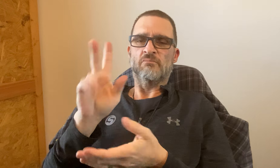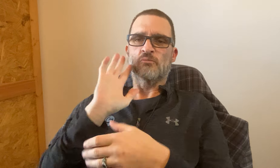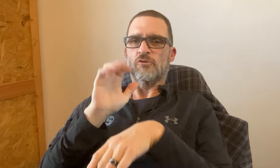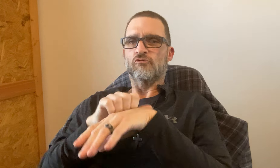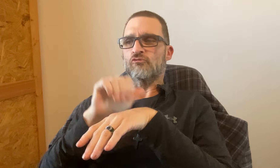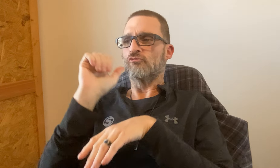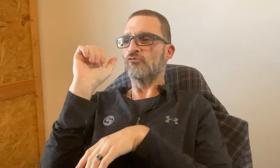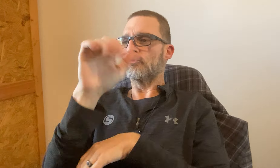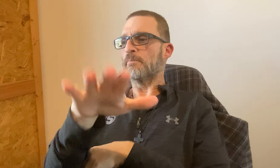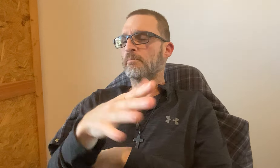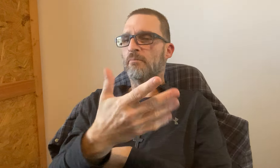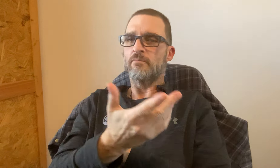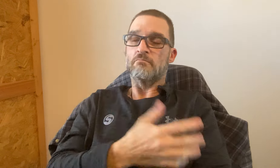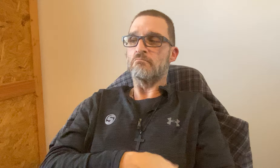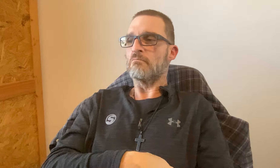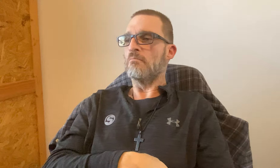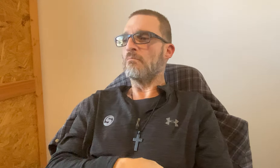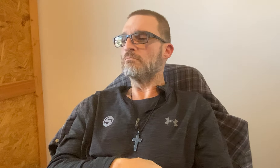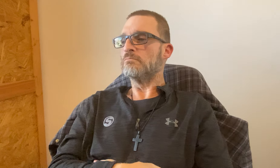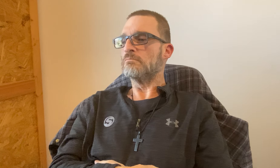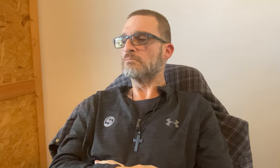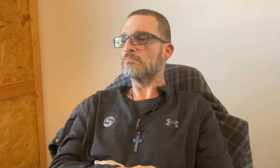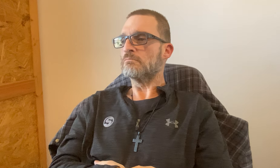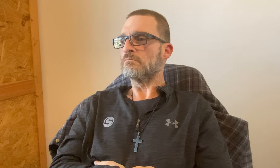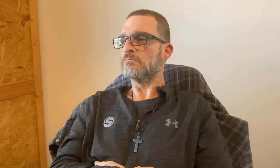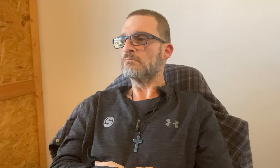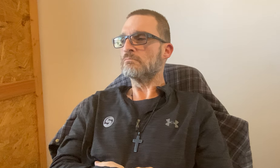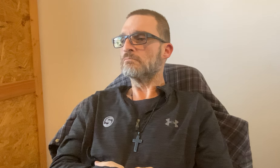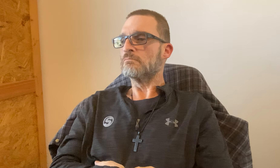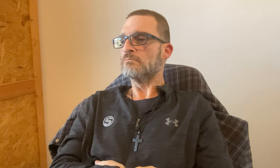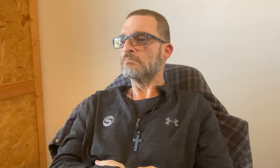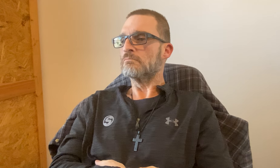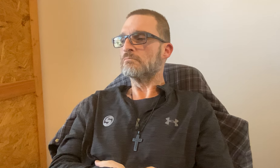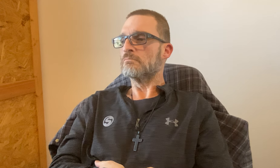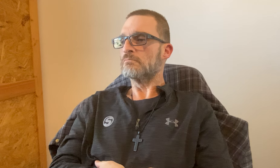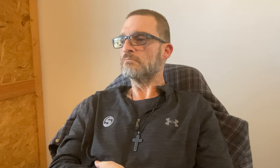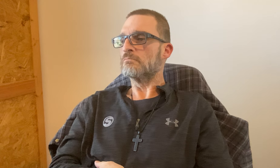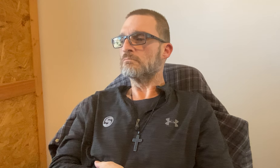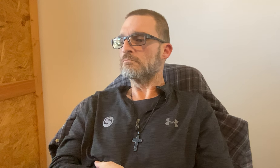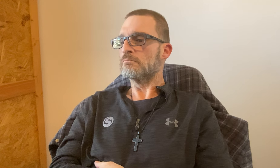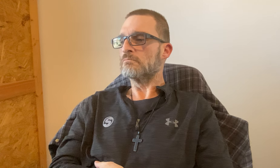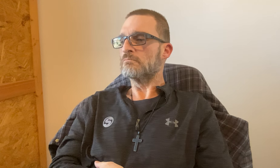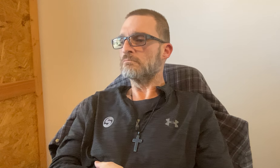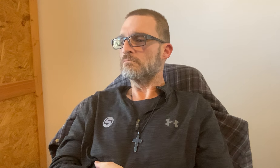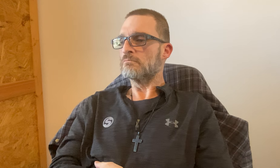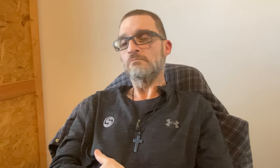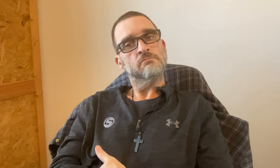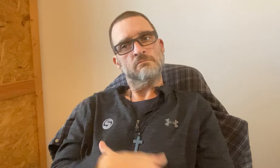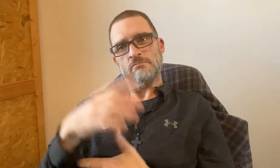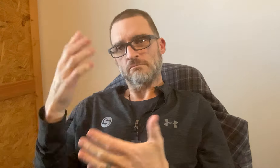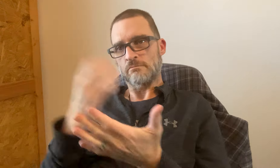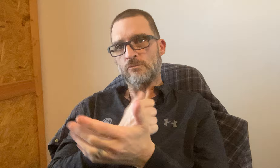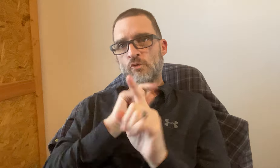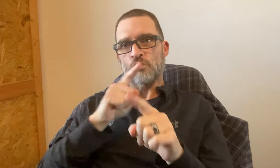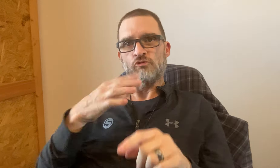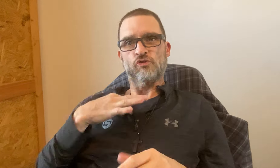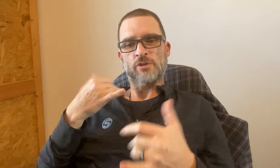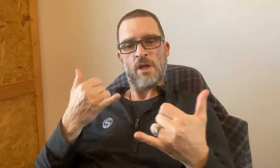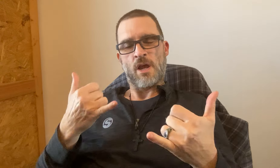You just pay that then it will be shipped. Go ahead -- grab the opportunity to place an order shirts